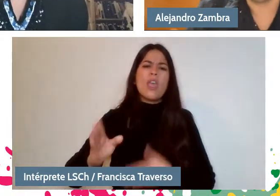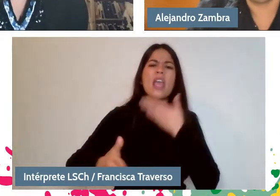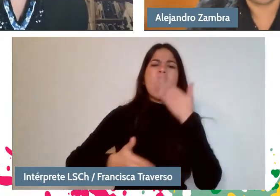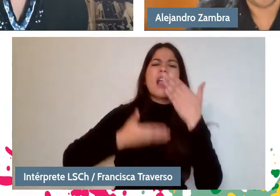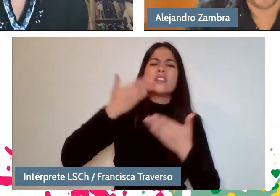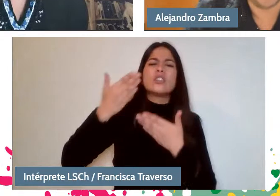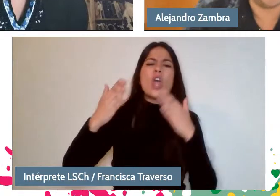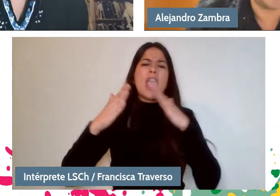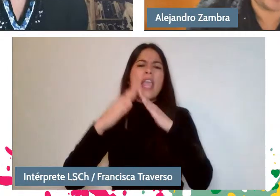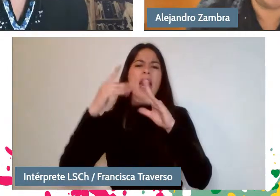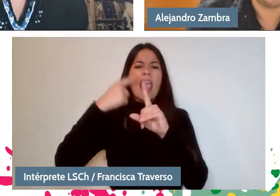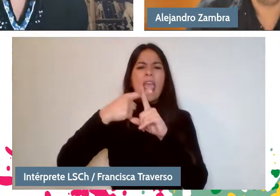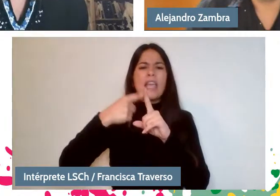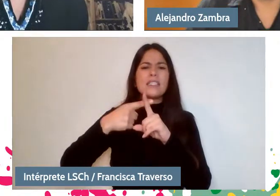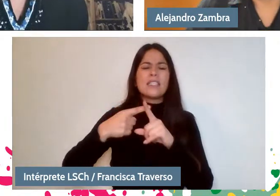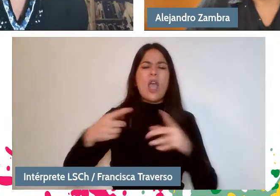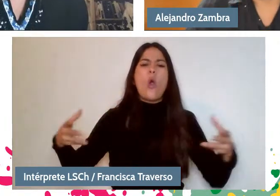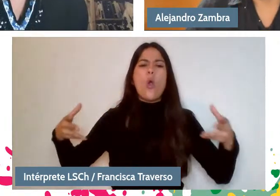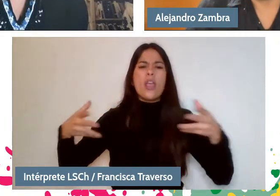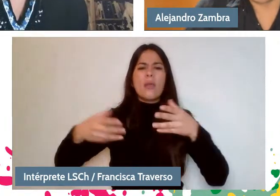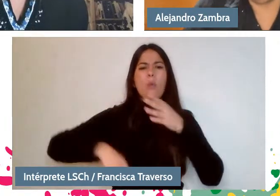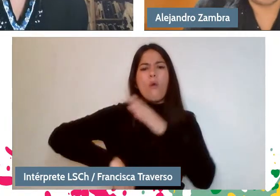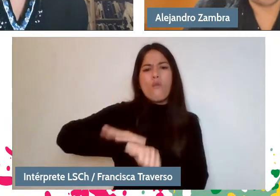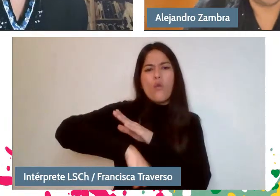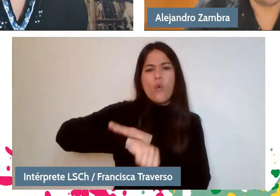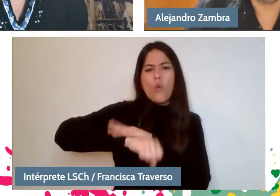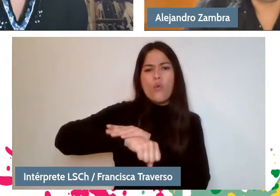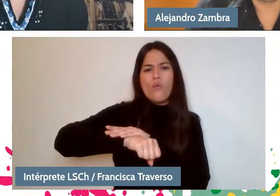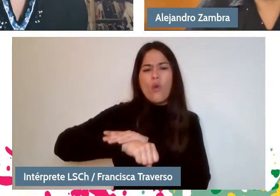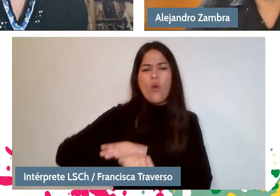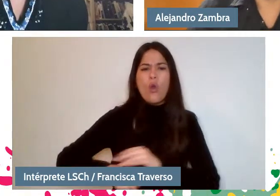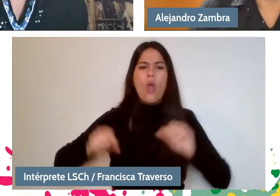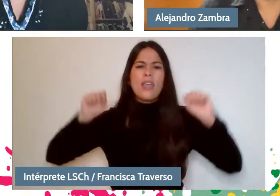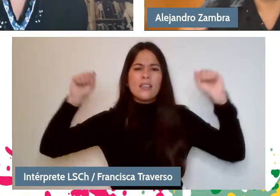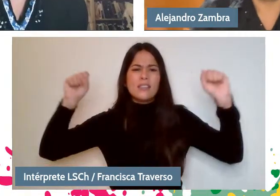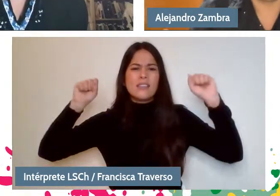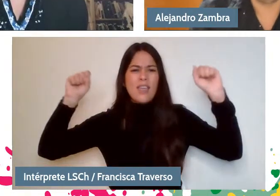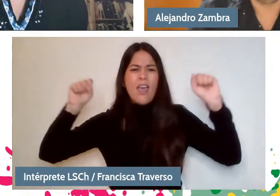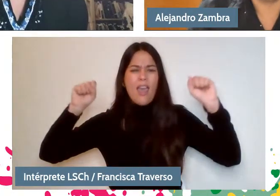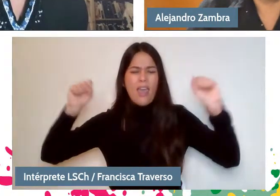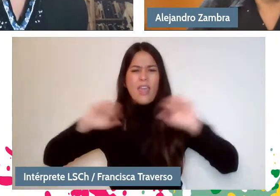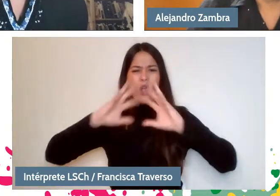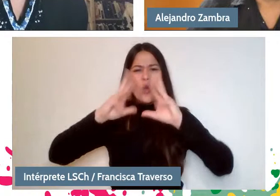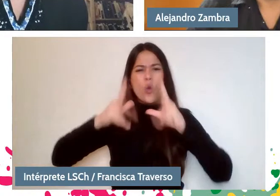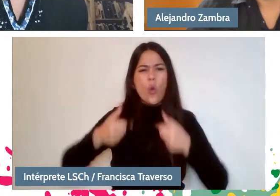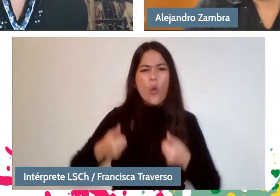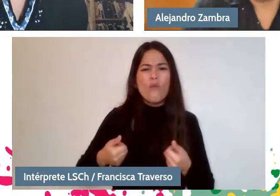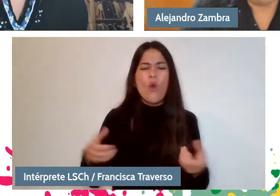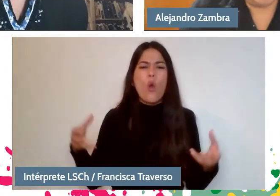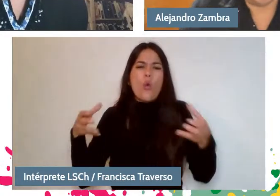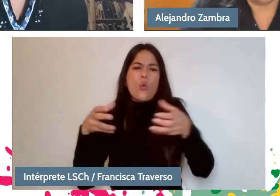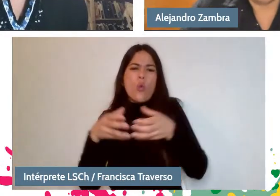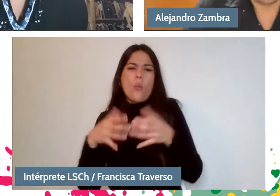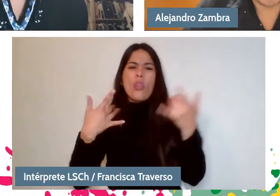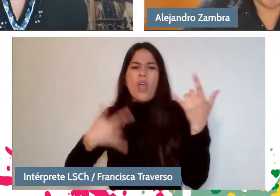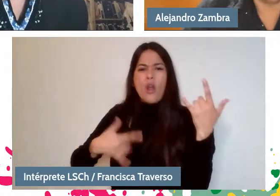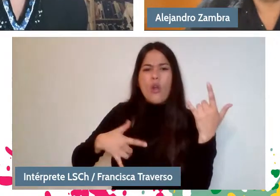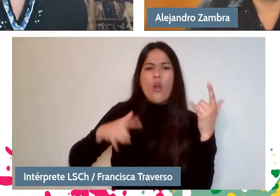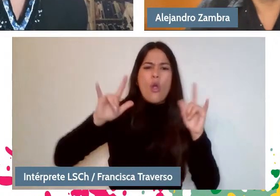to a soccer team, to the fans of a soccer team, to a rock group, to a family, a couple,